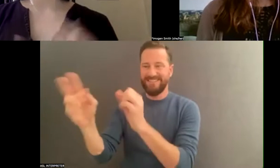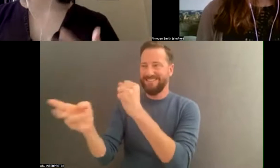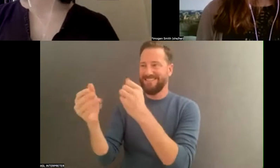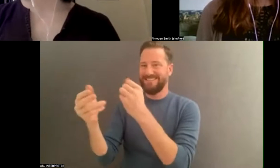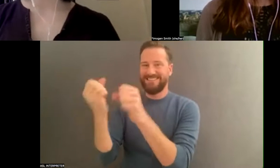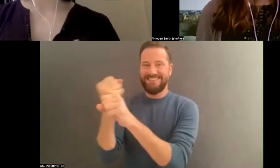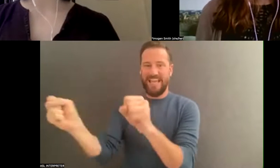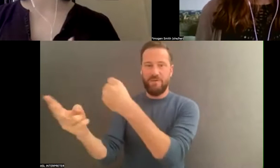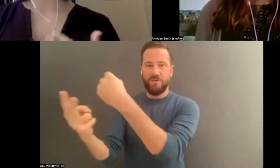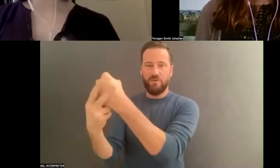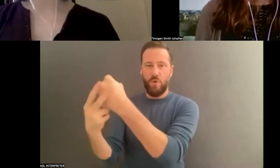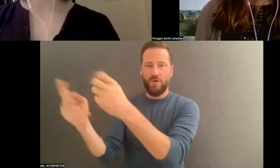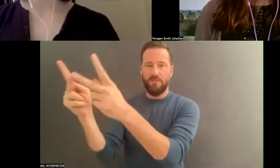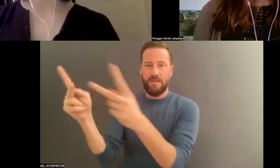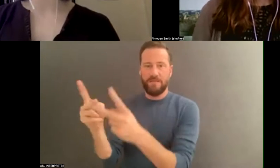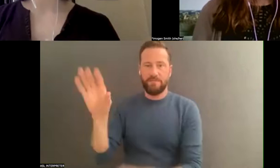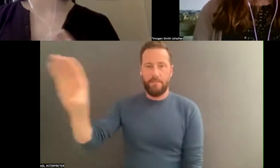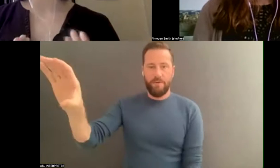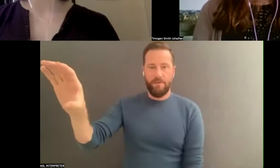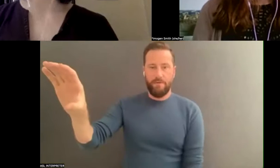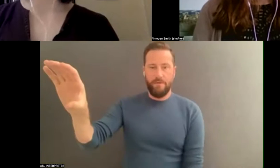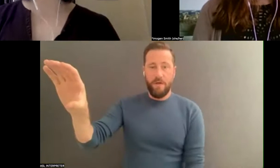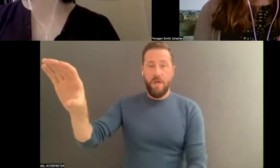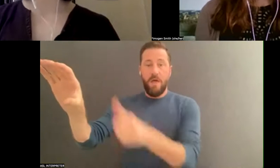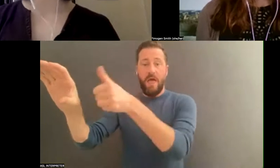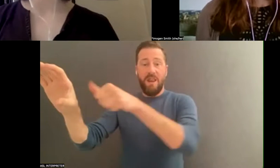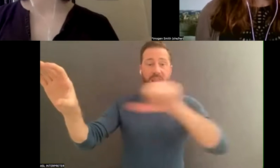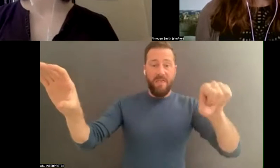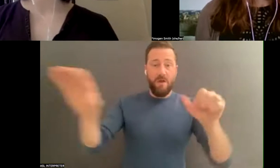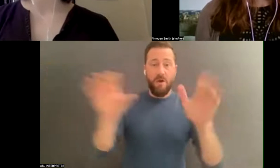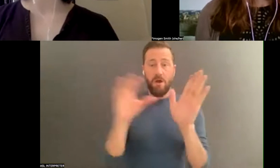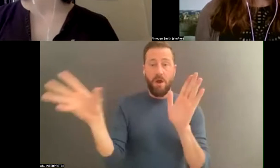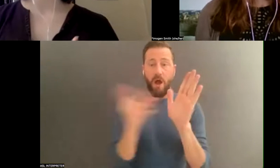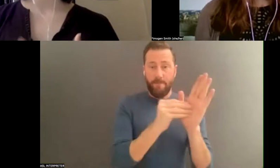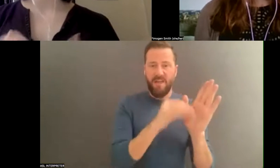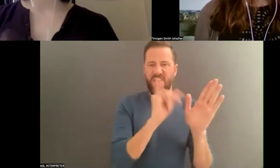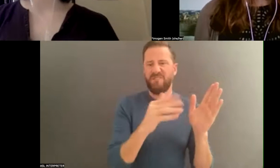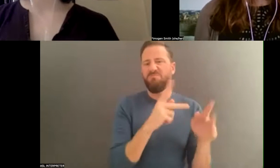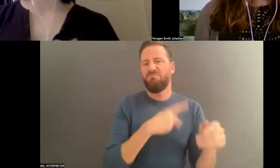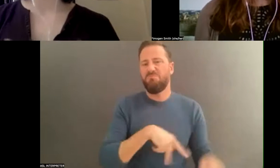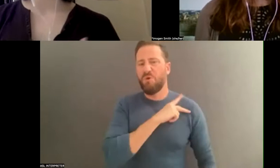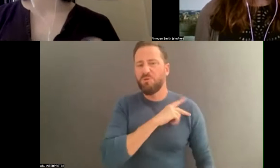which for many of you might look like your personal computer or your work computer, that can be the one you use on a sort of